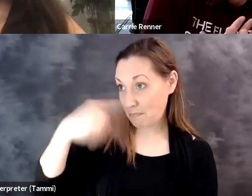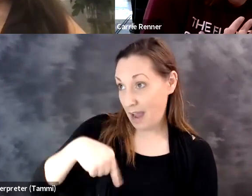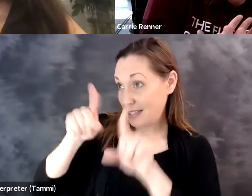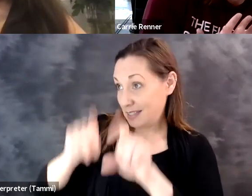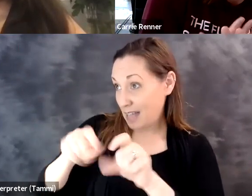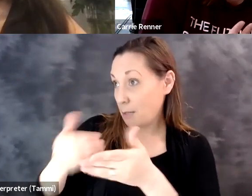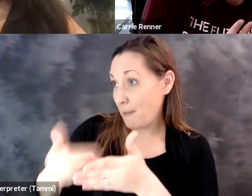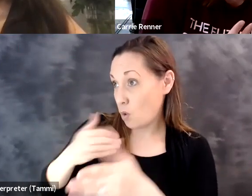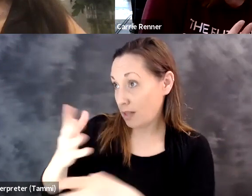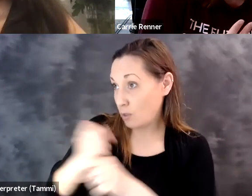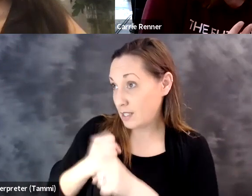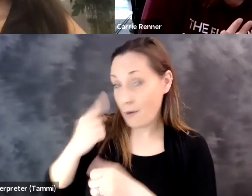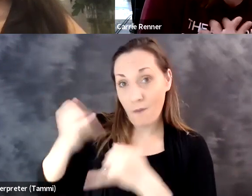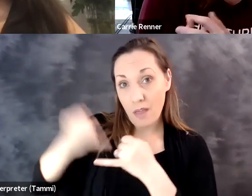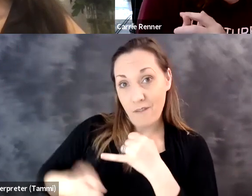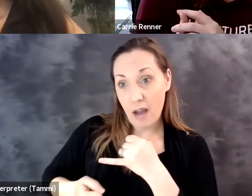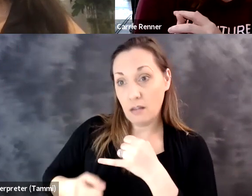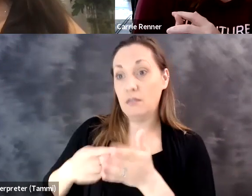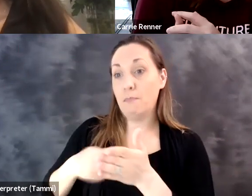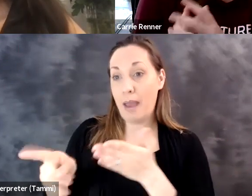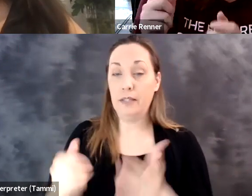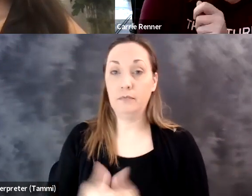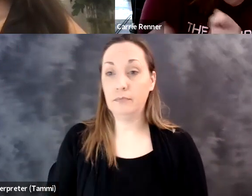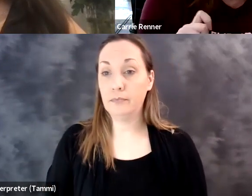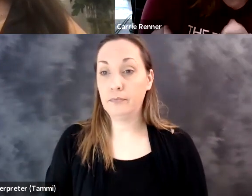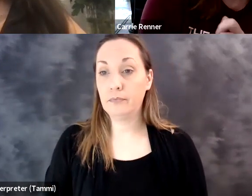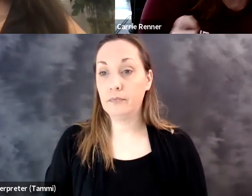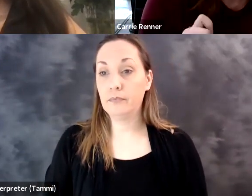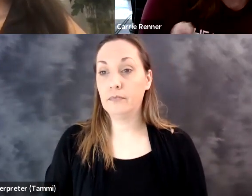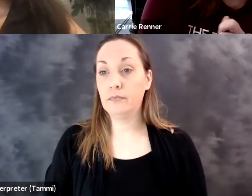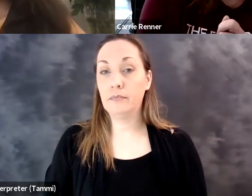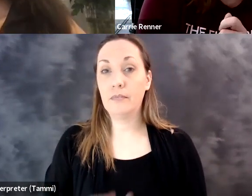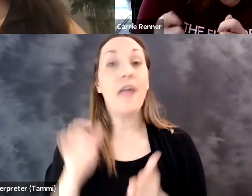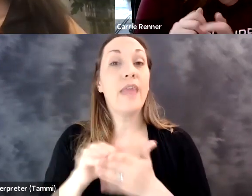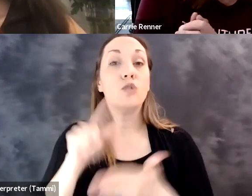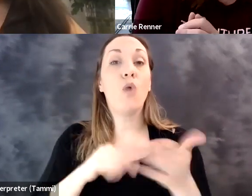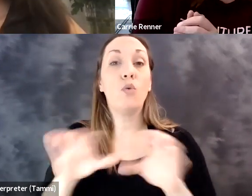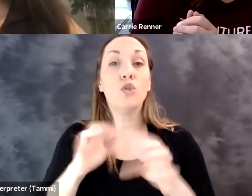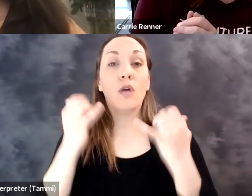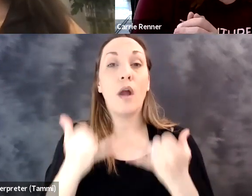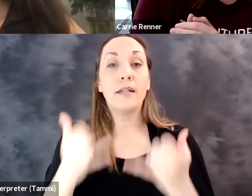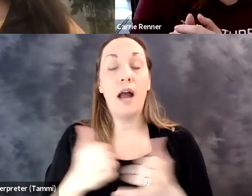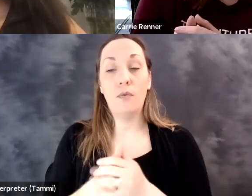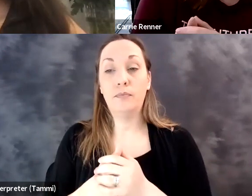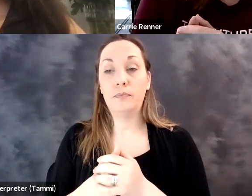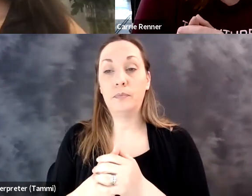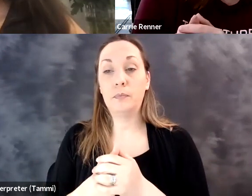accessibility, may not have seen this, or had a company asked to test the final payment. product before they receive it, for